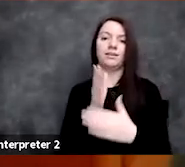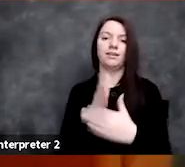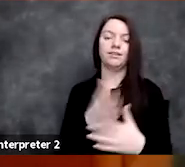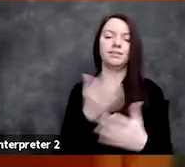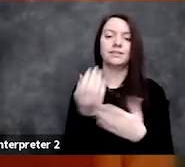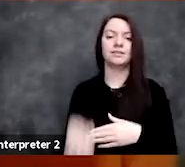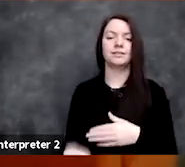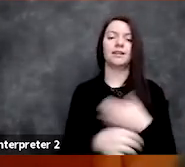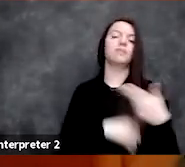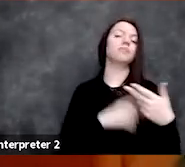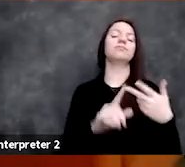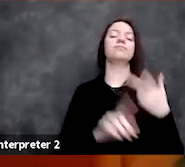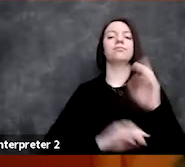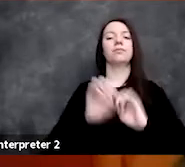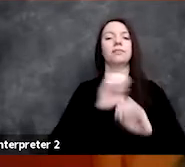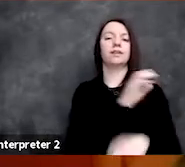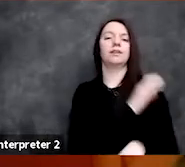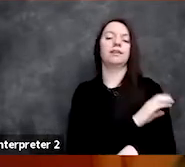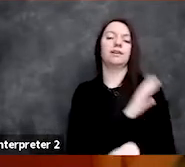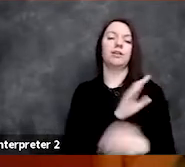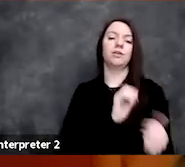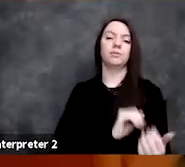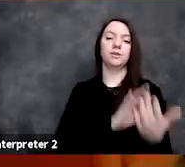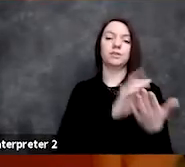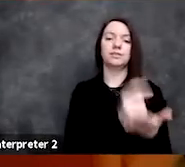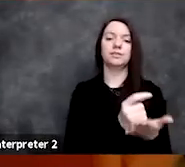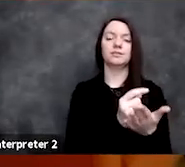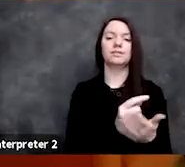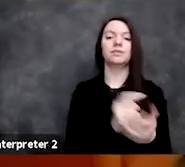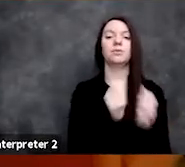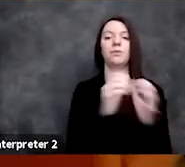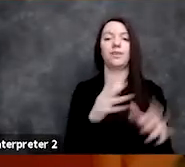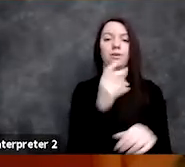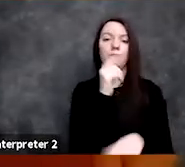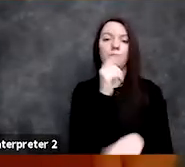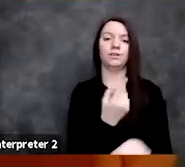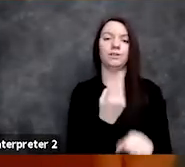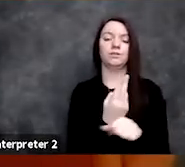and evaluating clinical interventions outside of randomized control trials.